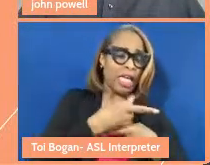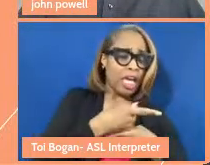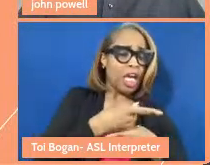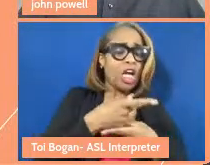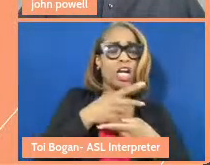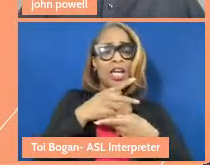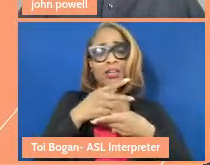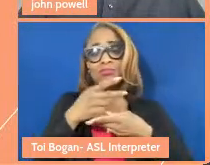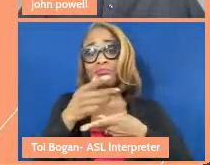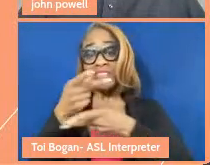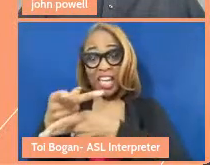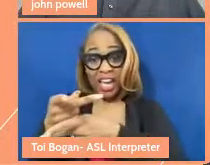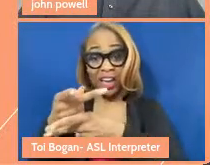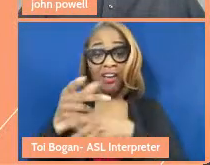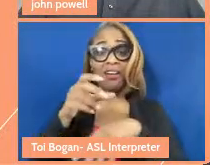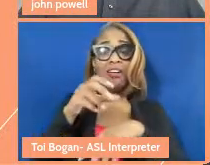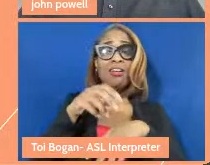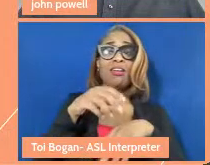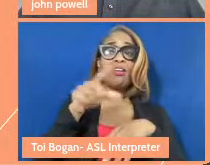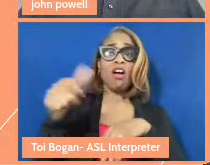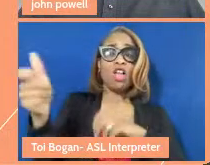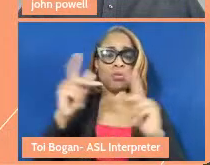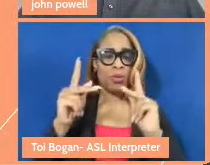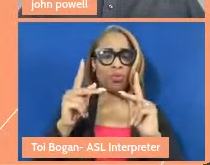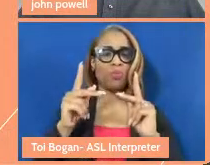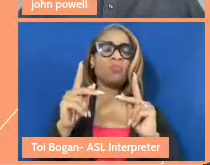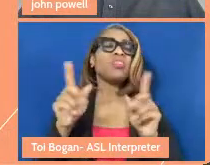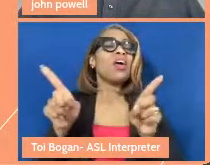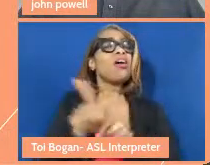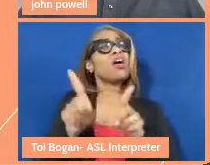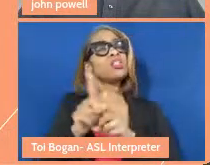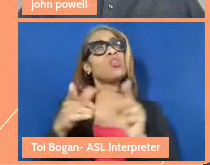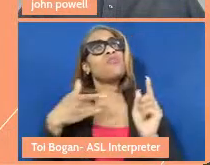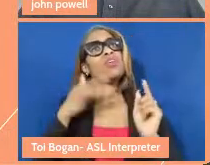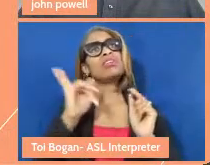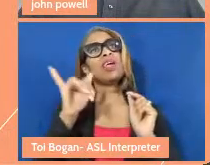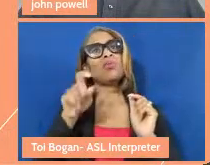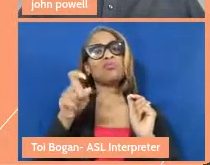also really feels like what we need for the future right now and what this planet needs.